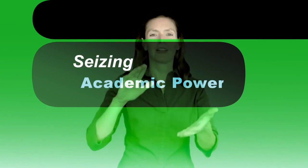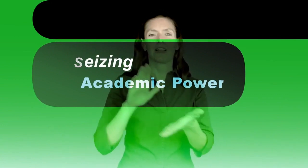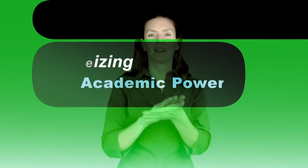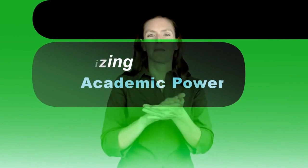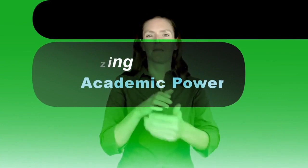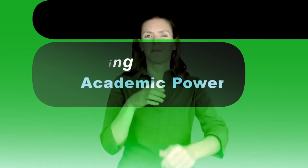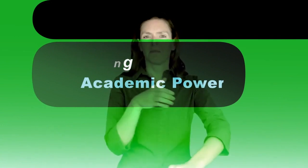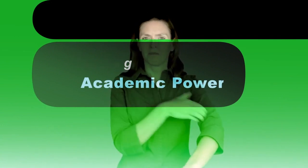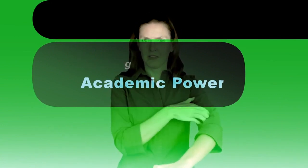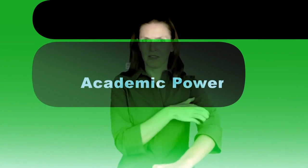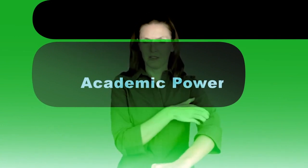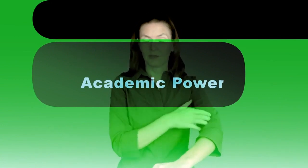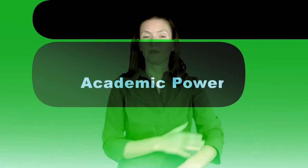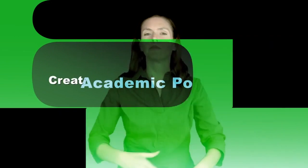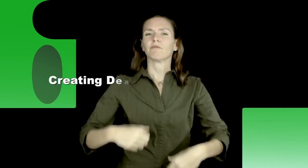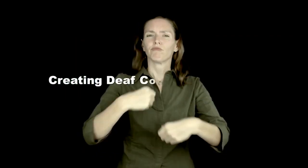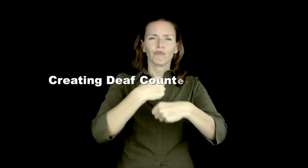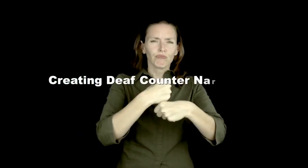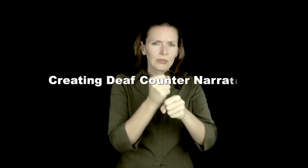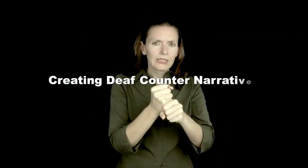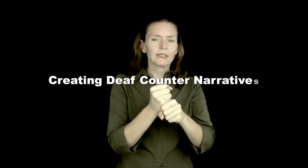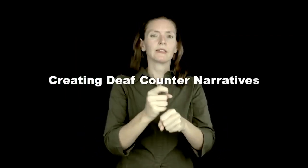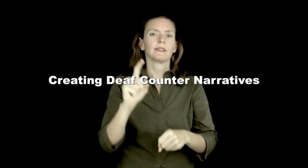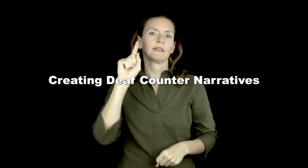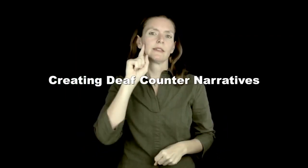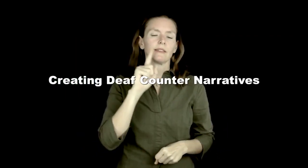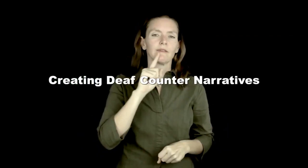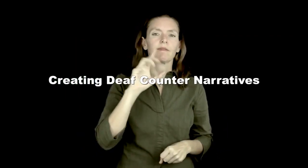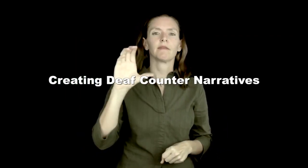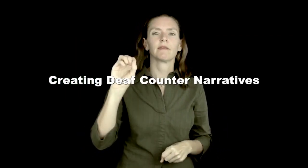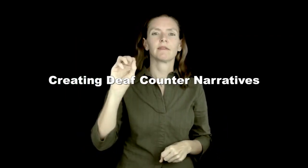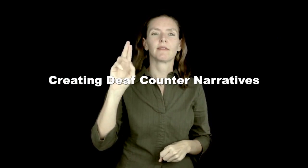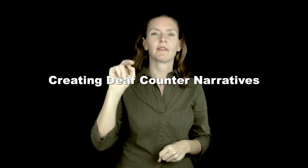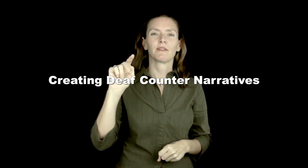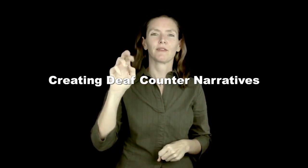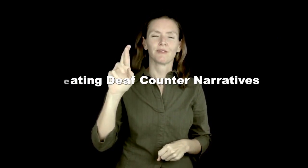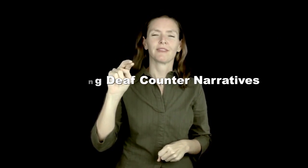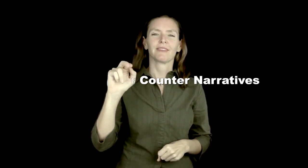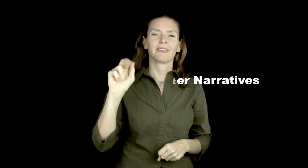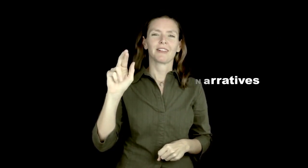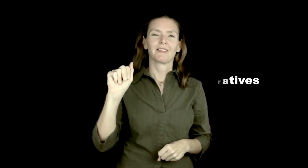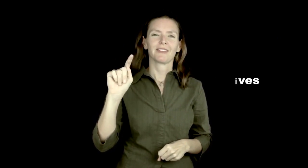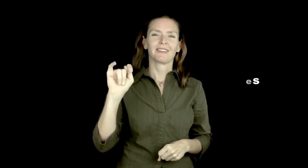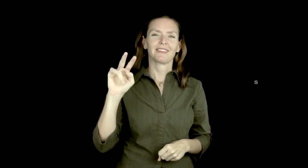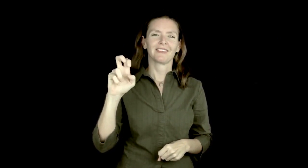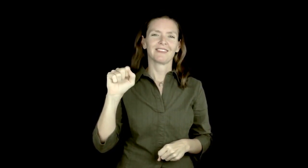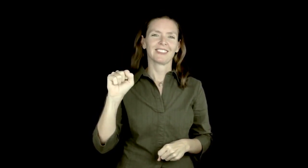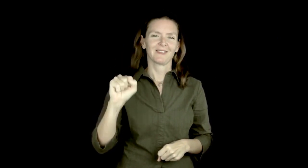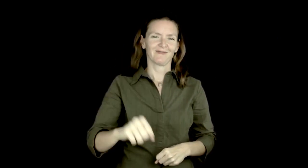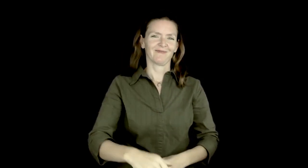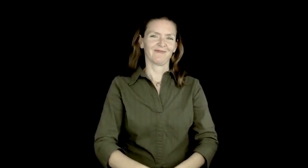[Image: Special effects, green stripes with "Academic Power" in blue].